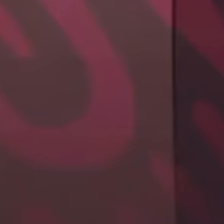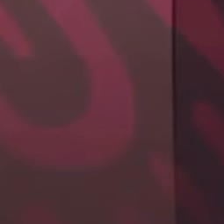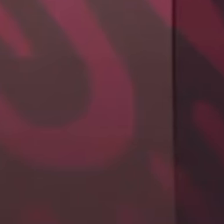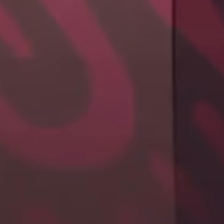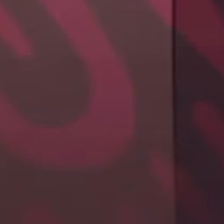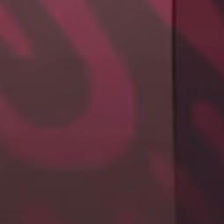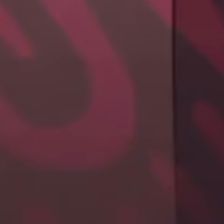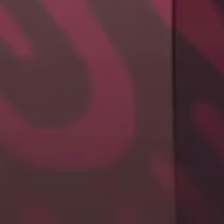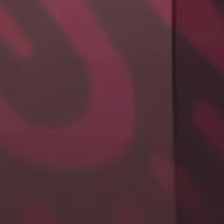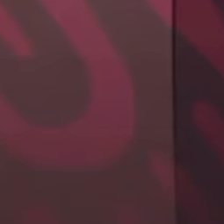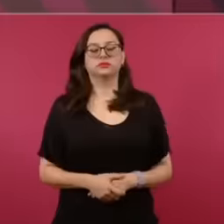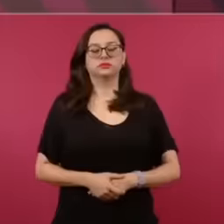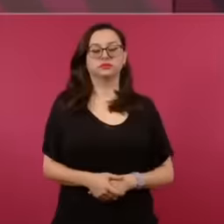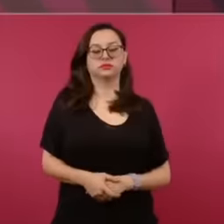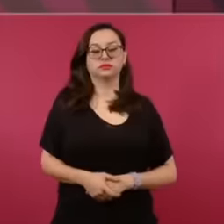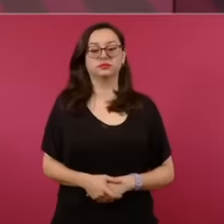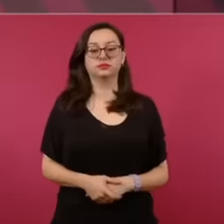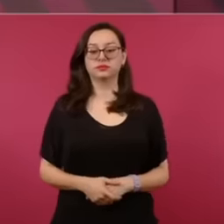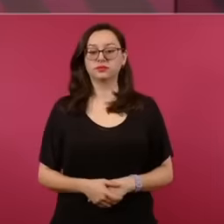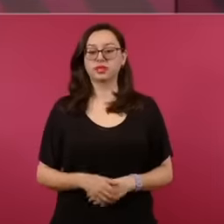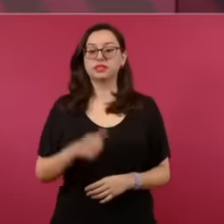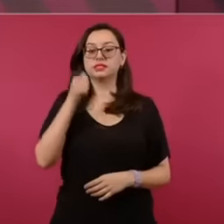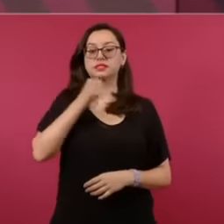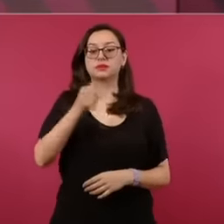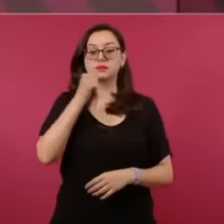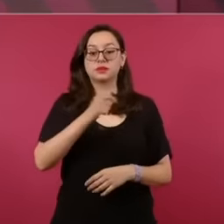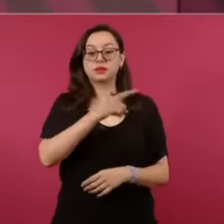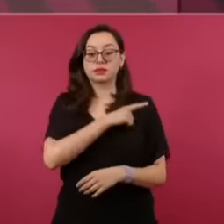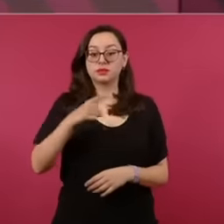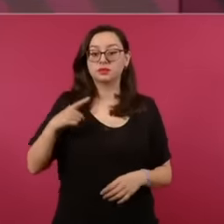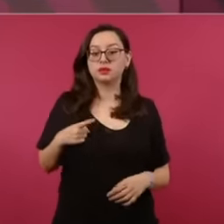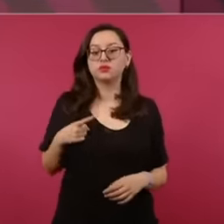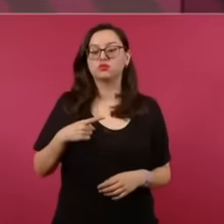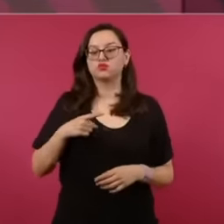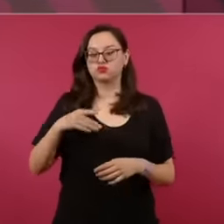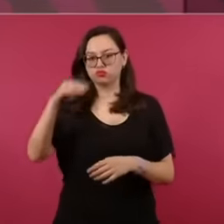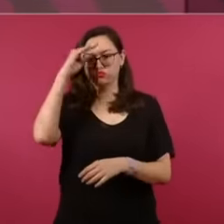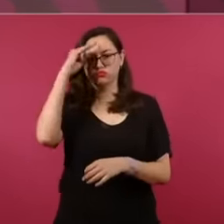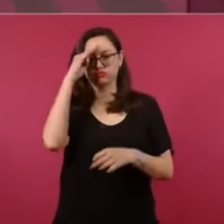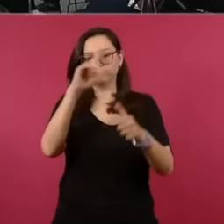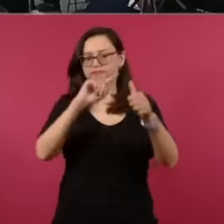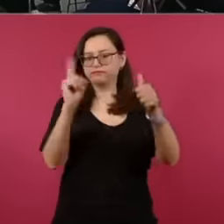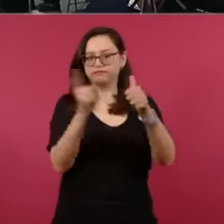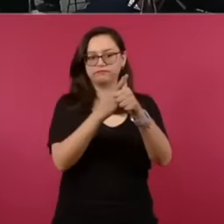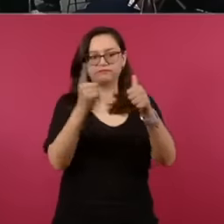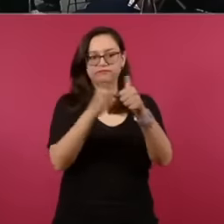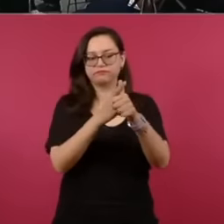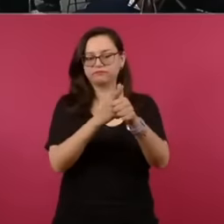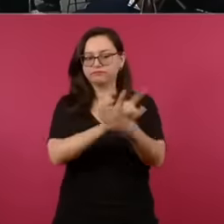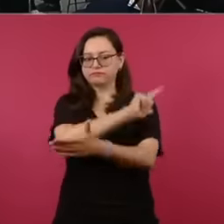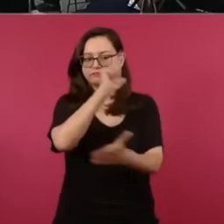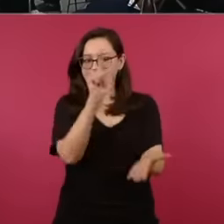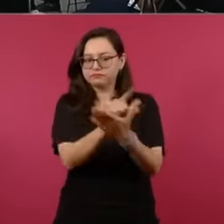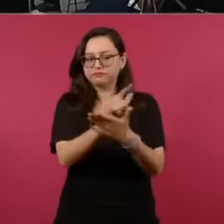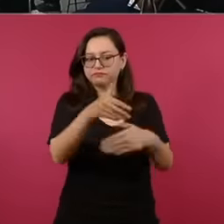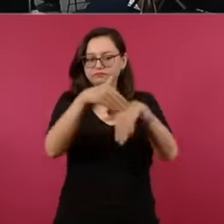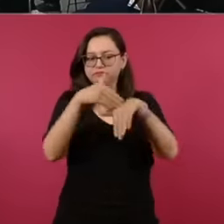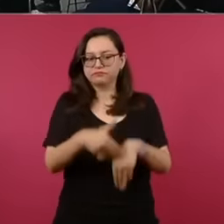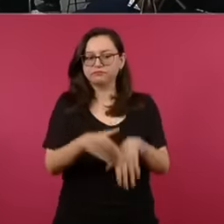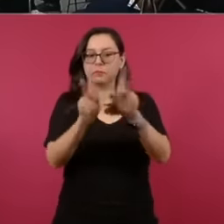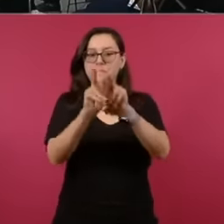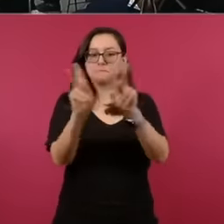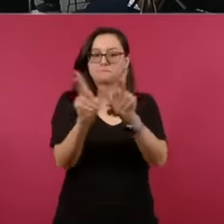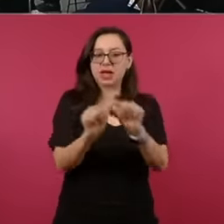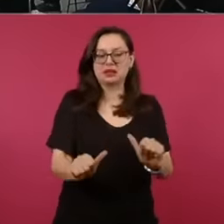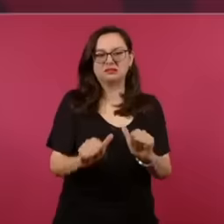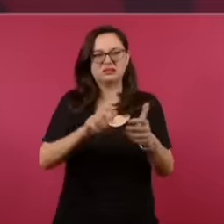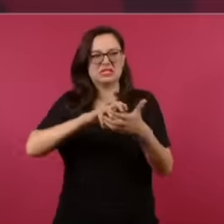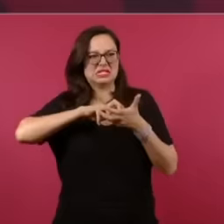violence to all to all Mexicans